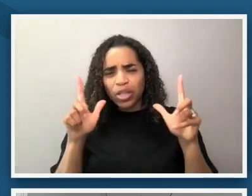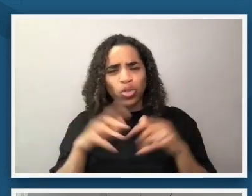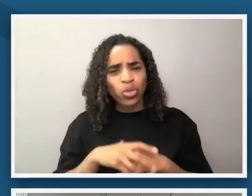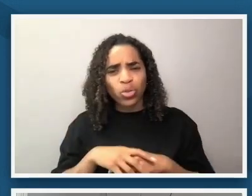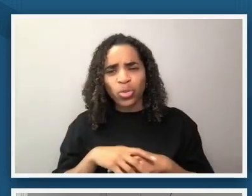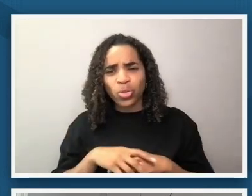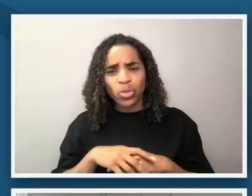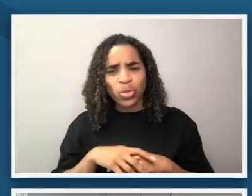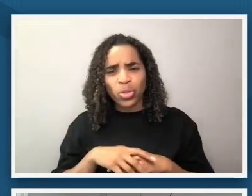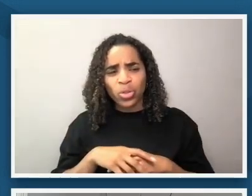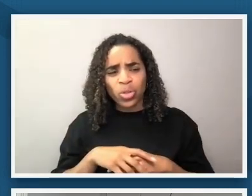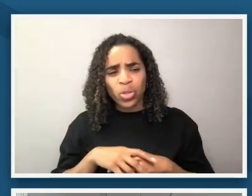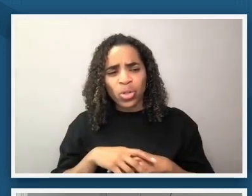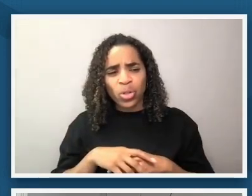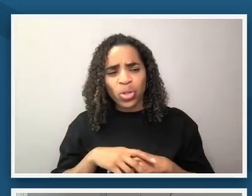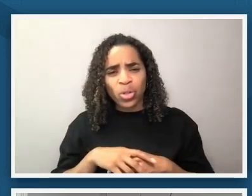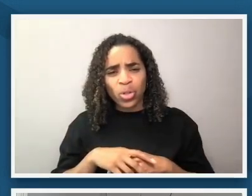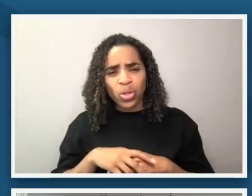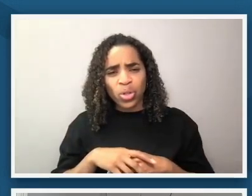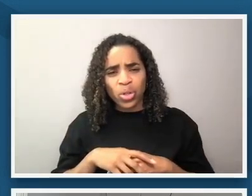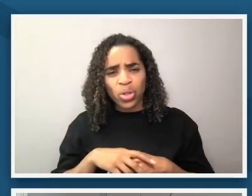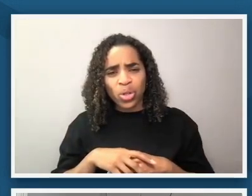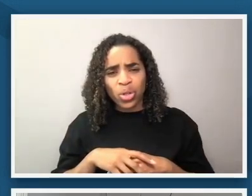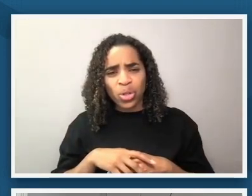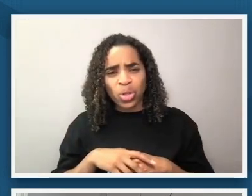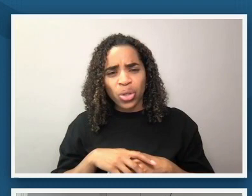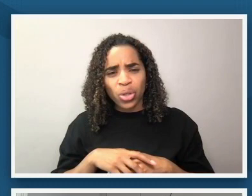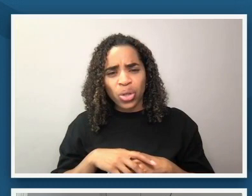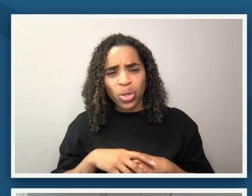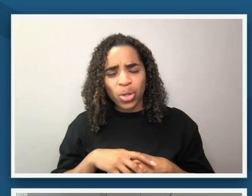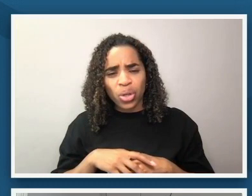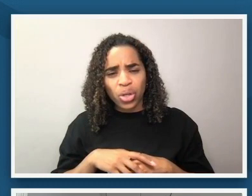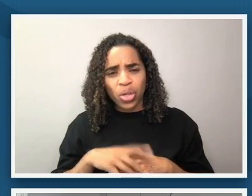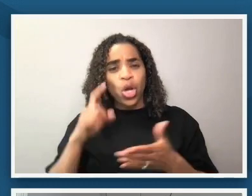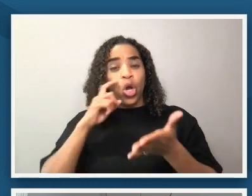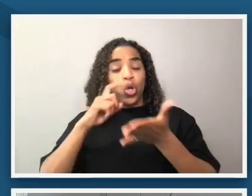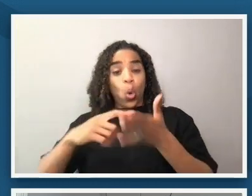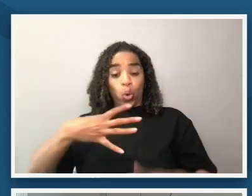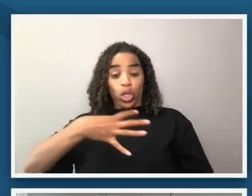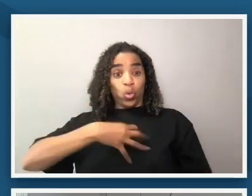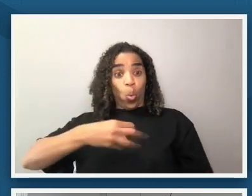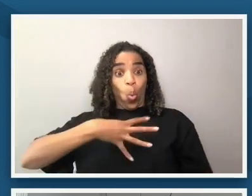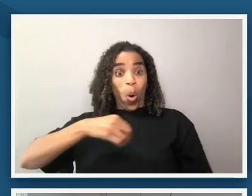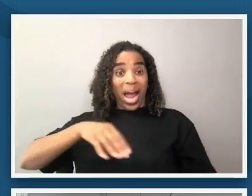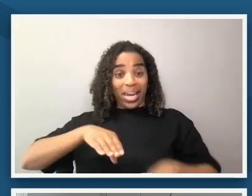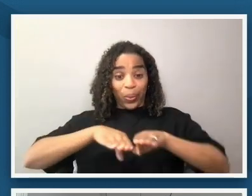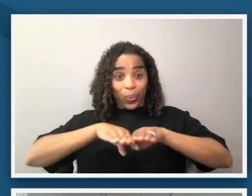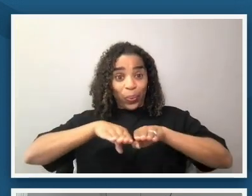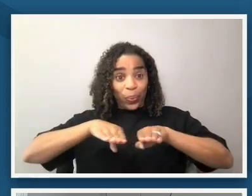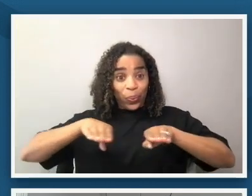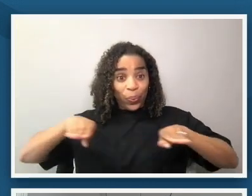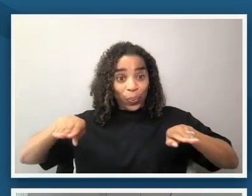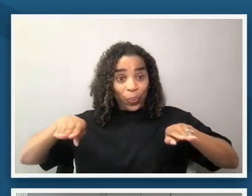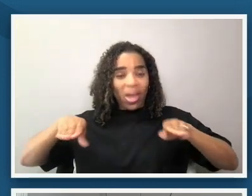to use the space of the sidewalk as the white space so that the the text can be